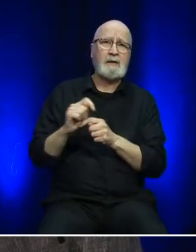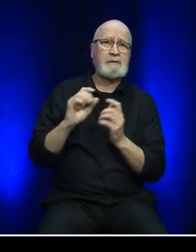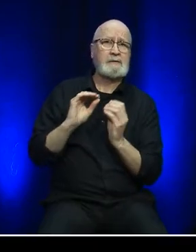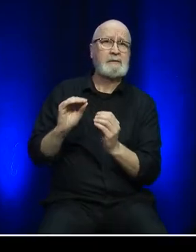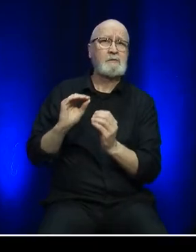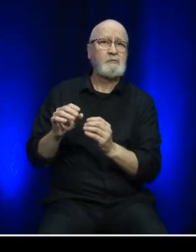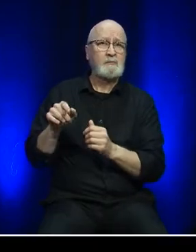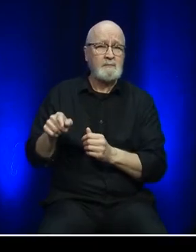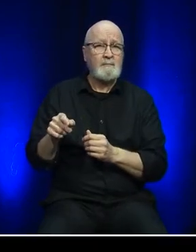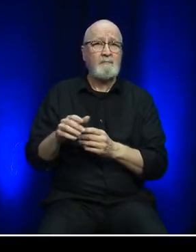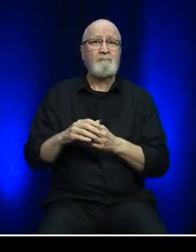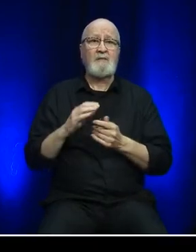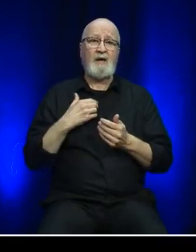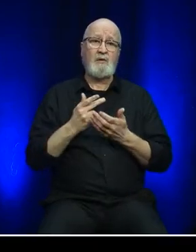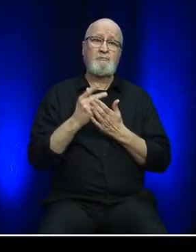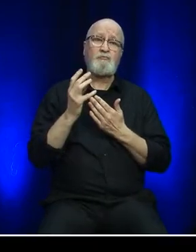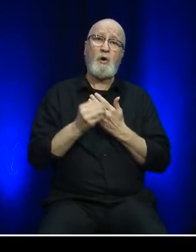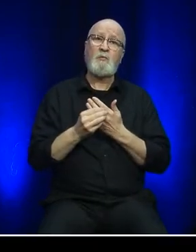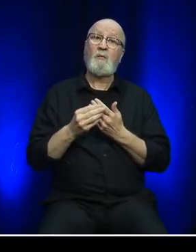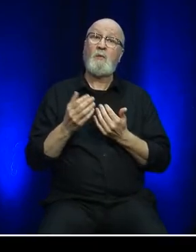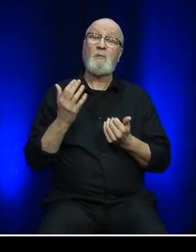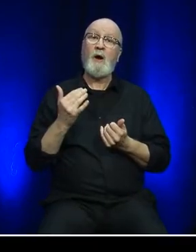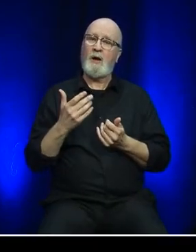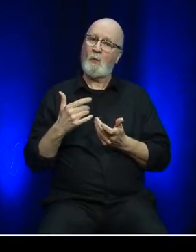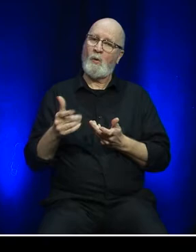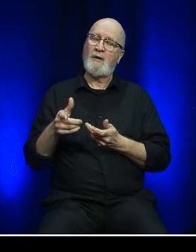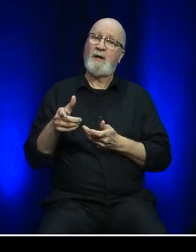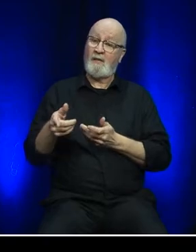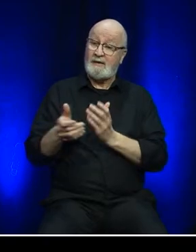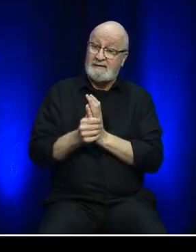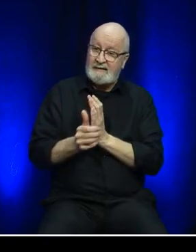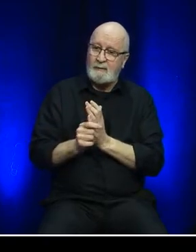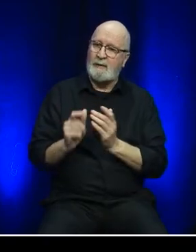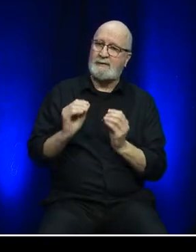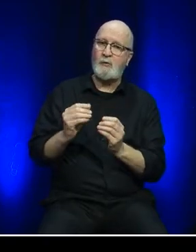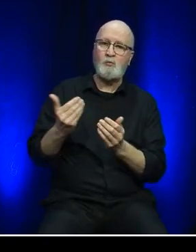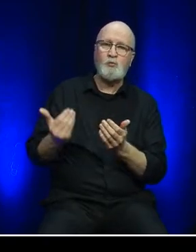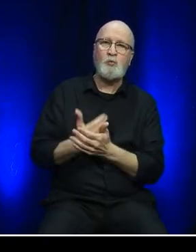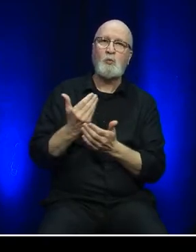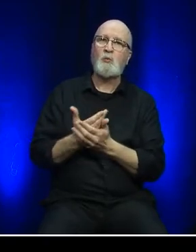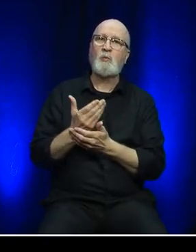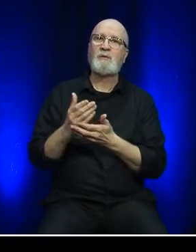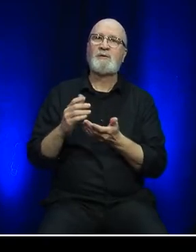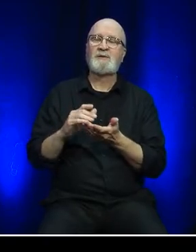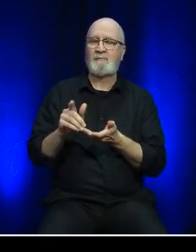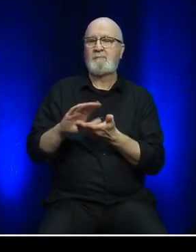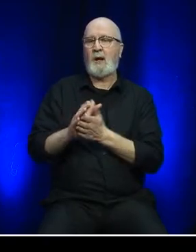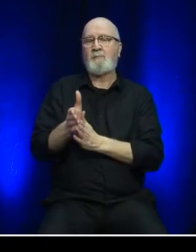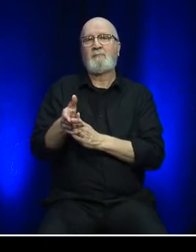Our programs are designed to strengthen the skills of today’s employees and grow our leaders of tomorrow.